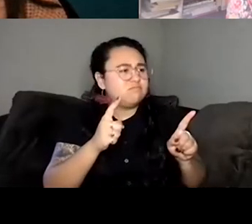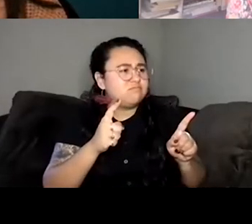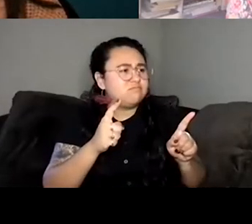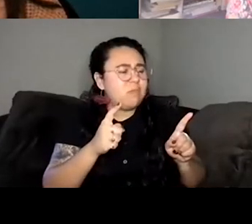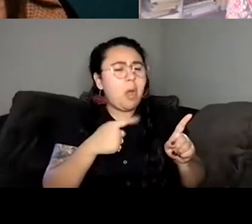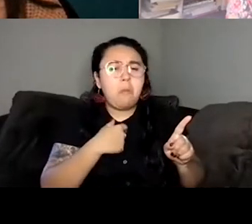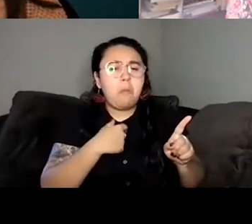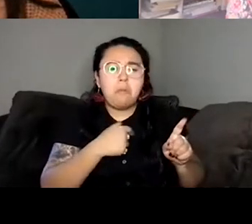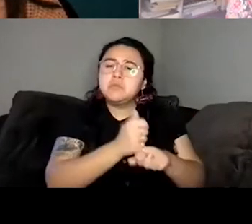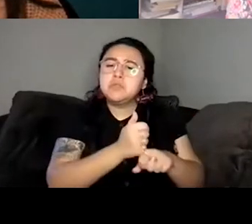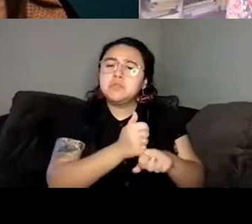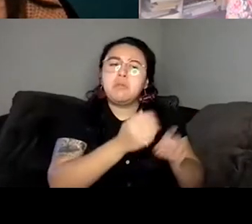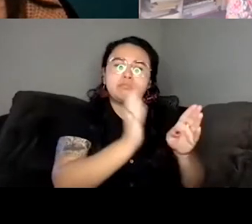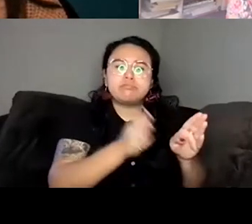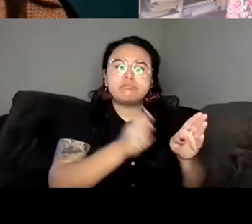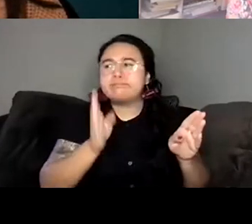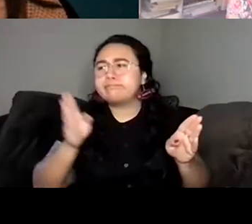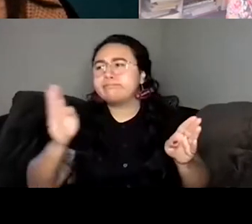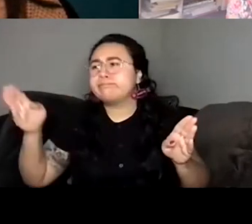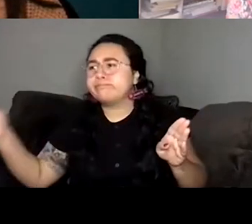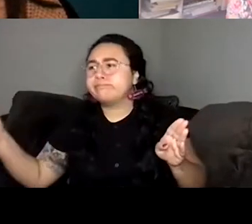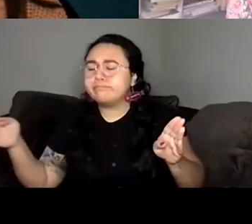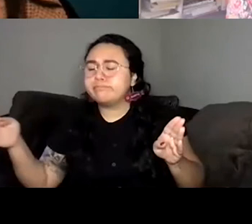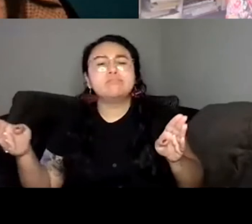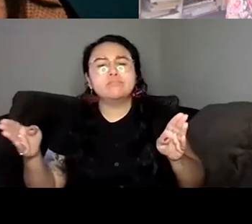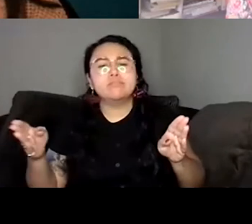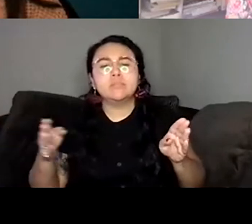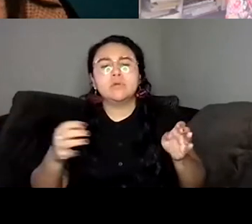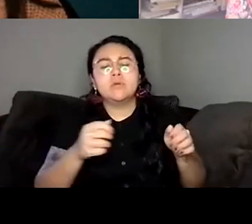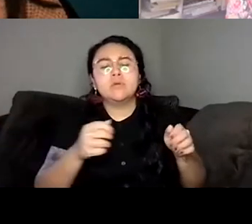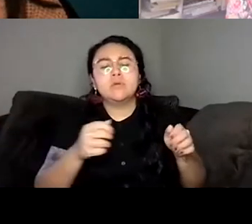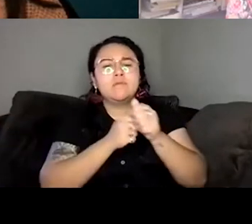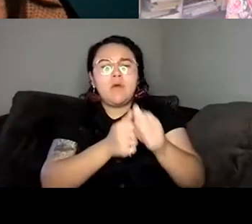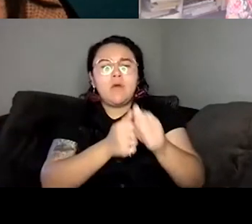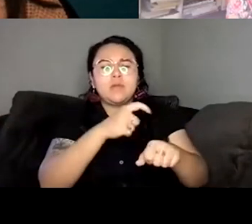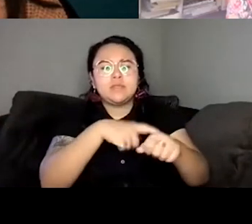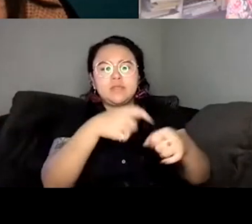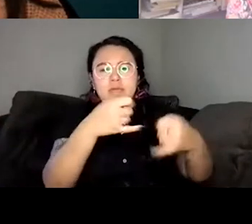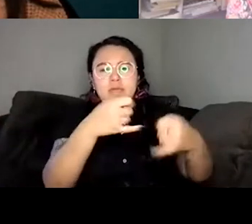I was just always moving sections around but I but I wanted the present day to be like